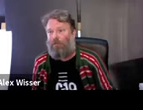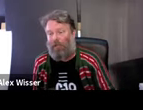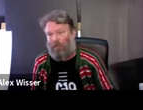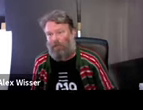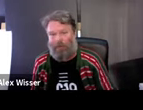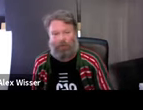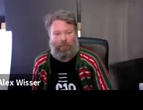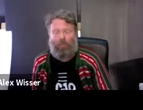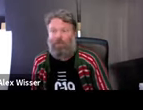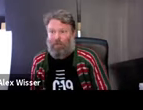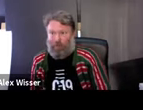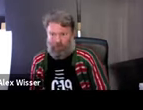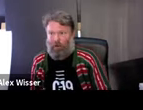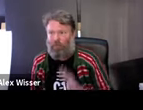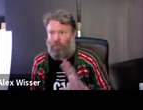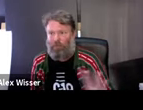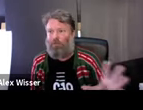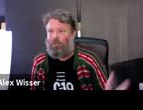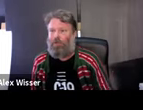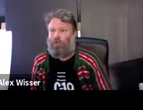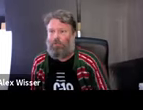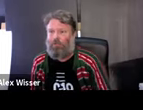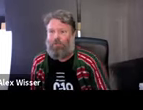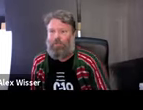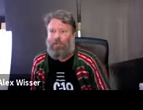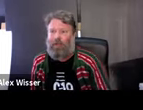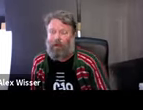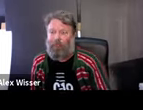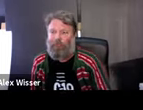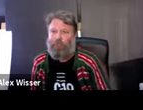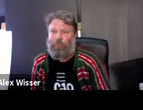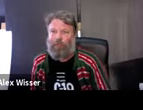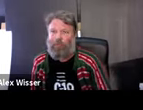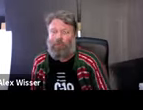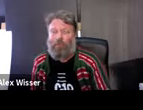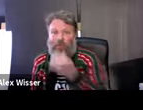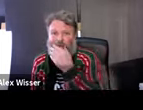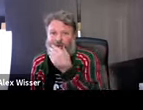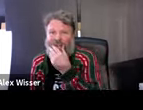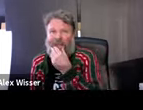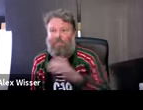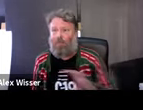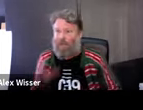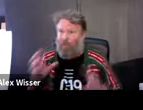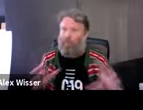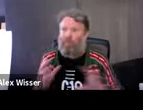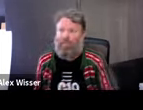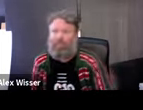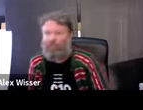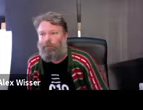going to cause a huge rupture in with the community so we had a bit